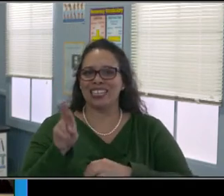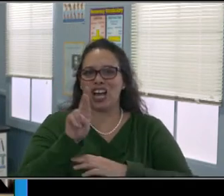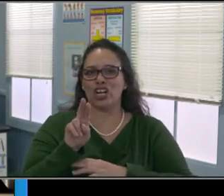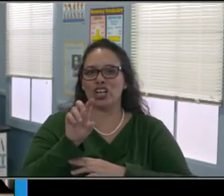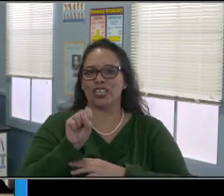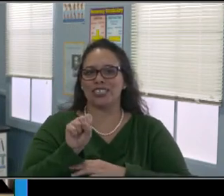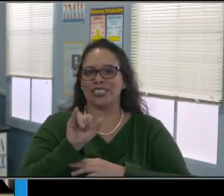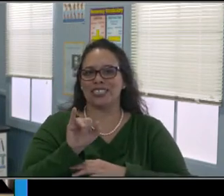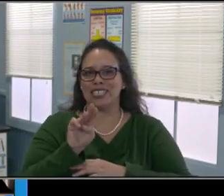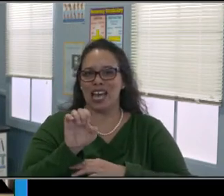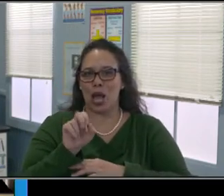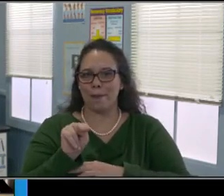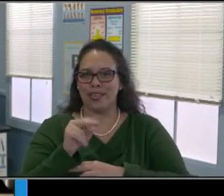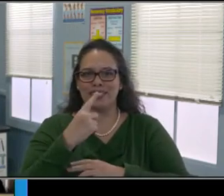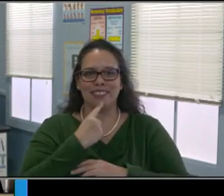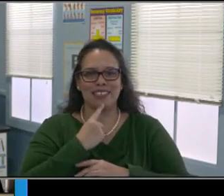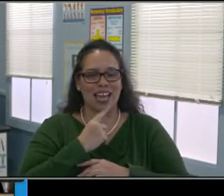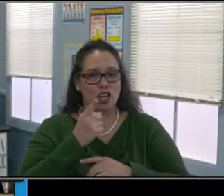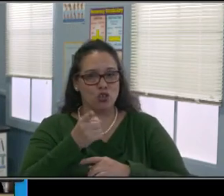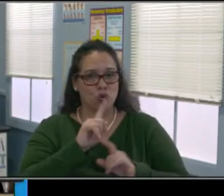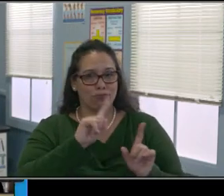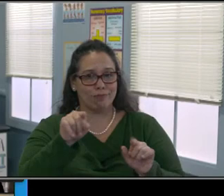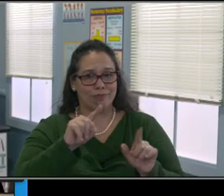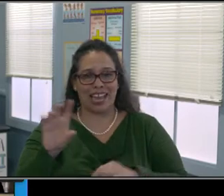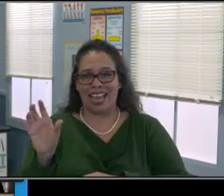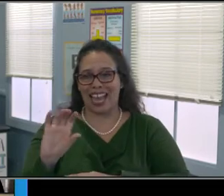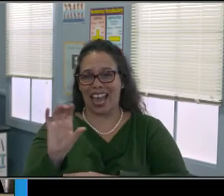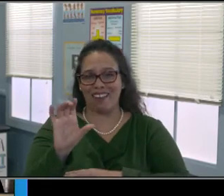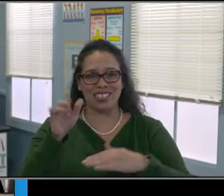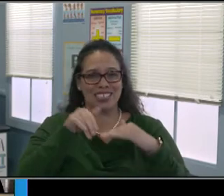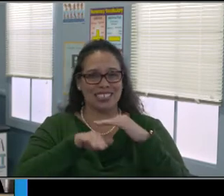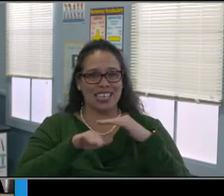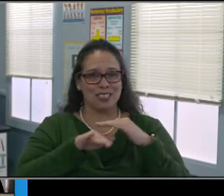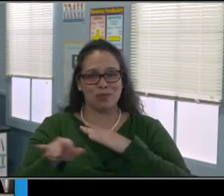from eighth to ninth grade, or even fifth to sixth grade